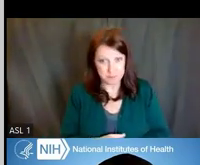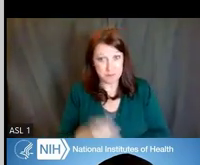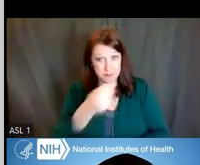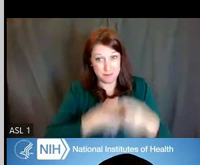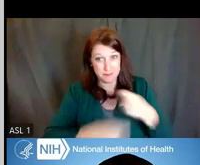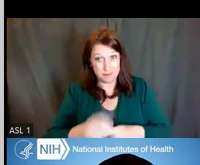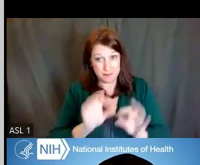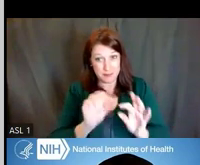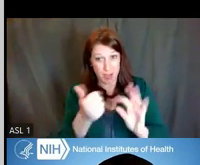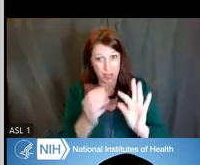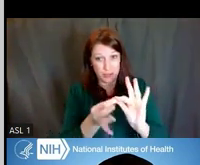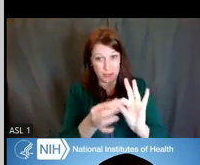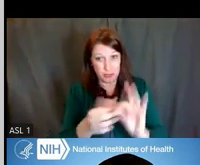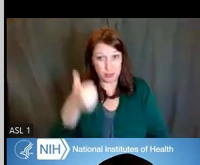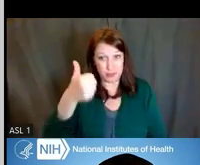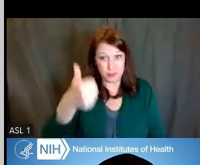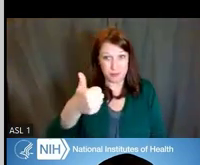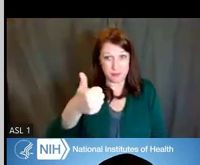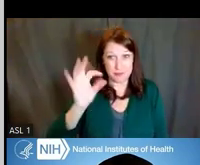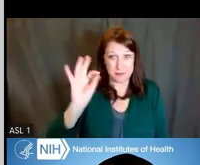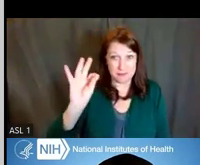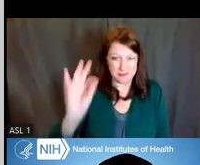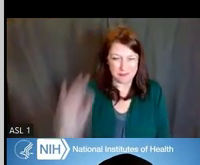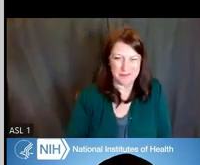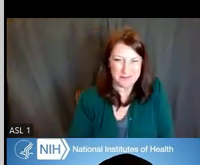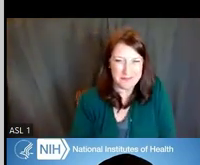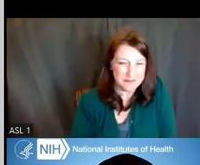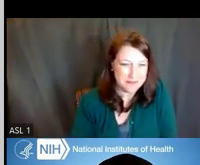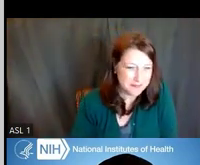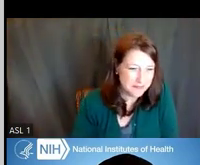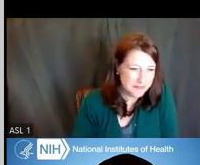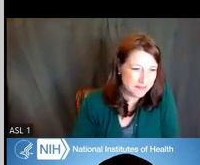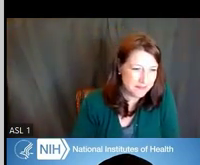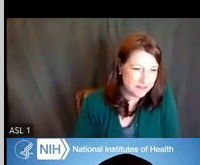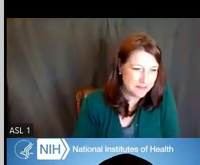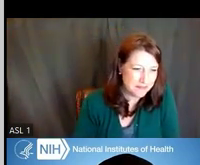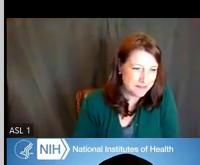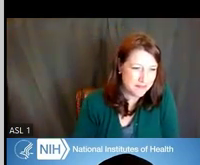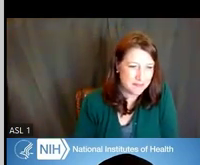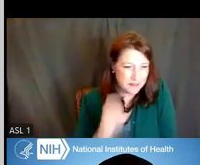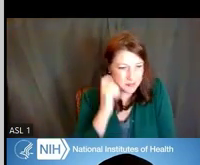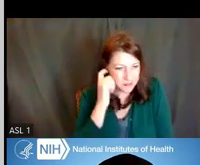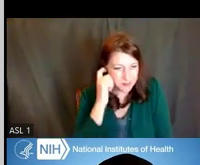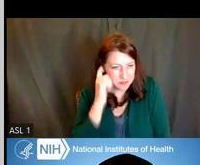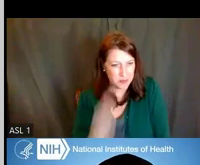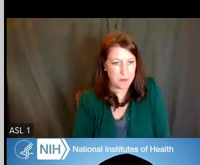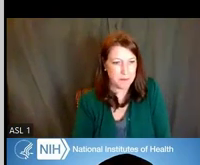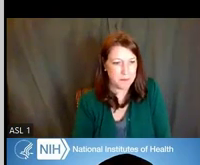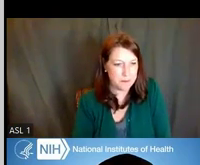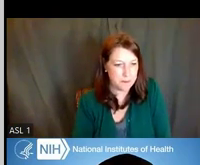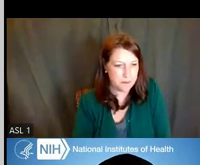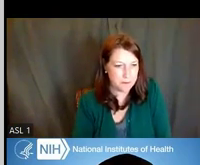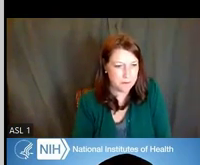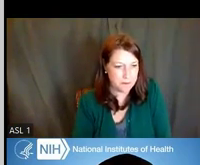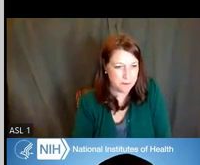So I've said before, the self-assessment can help you identify skills and competencies you may want to acquire,